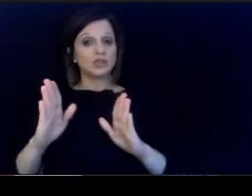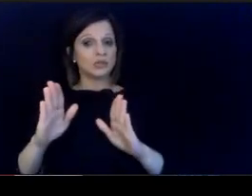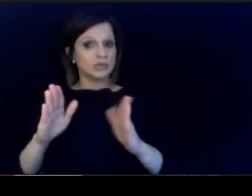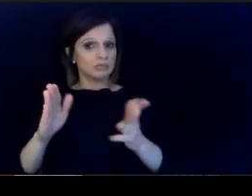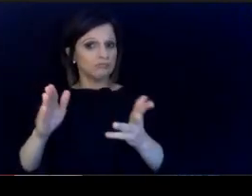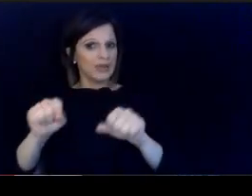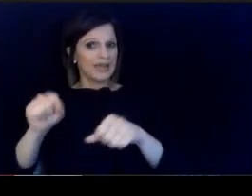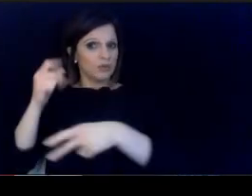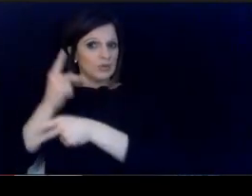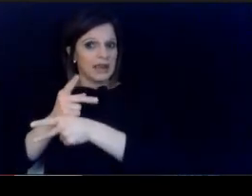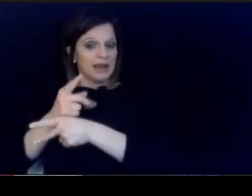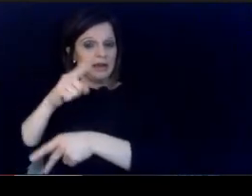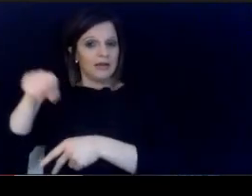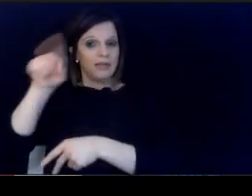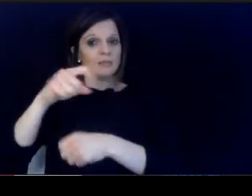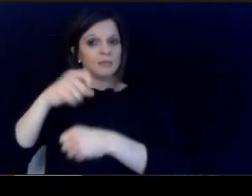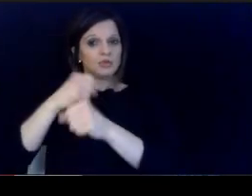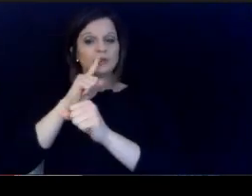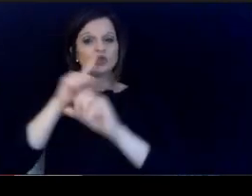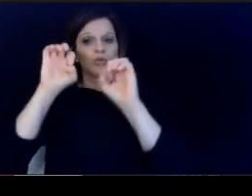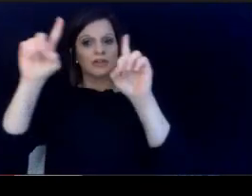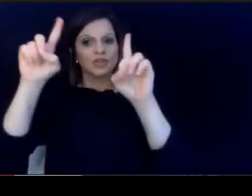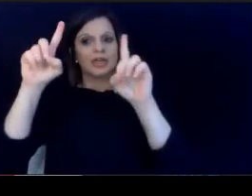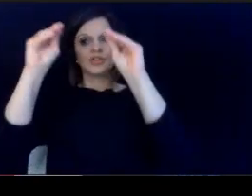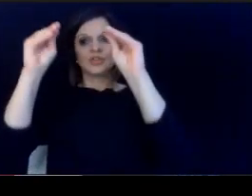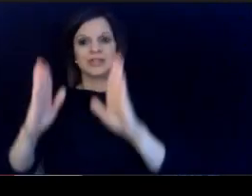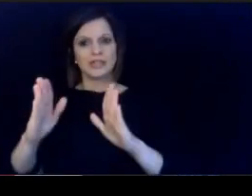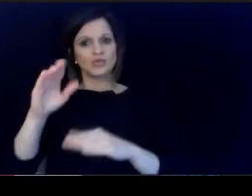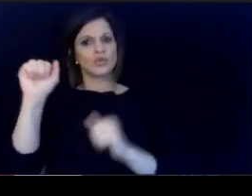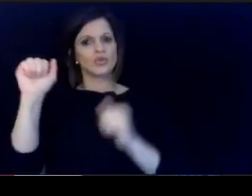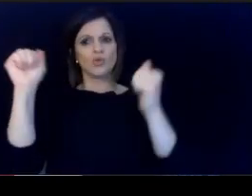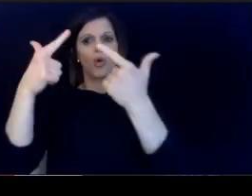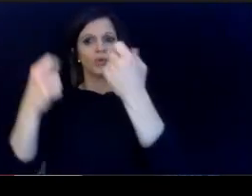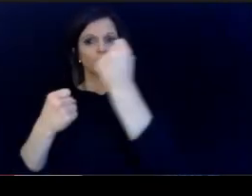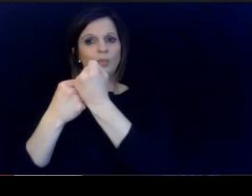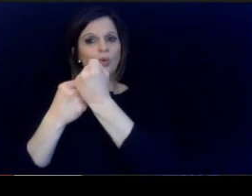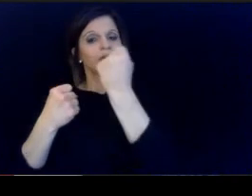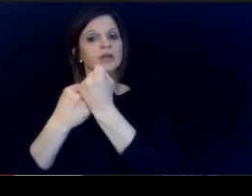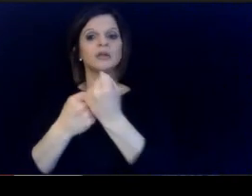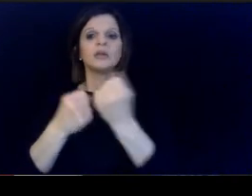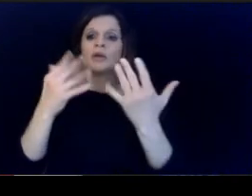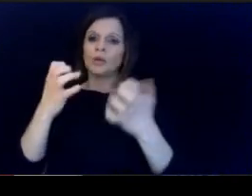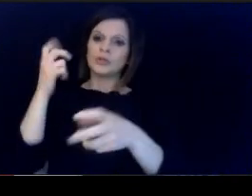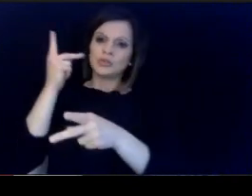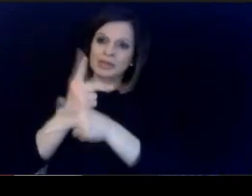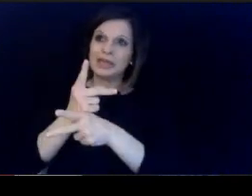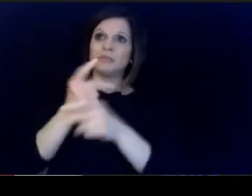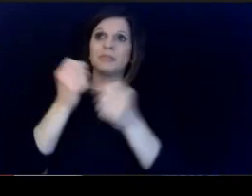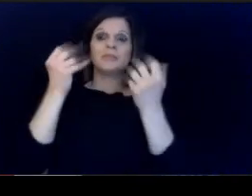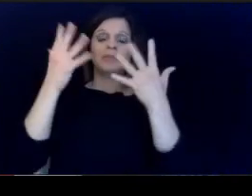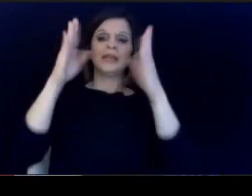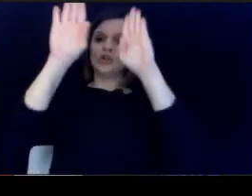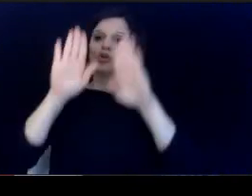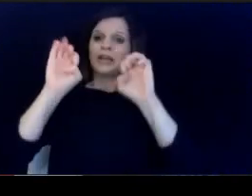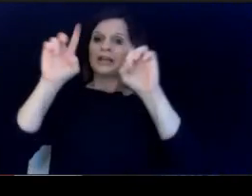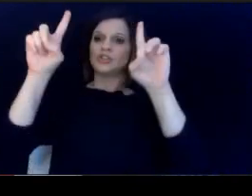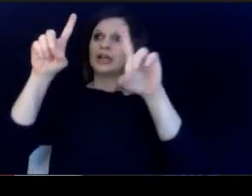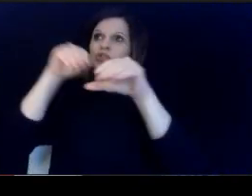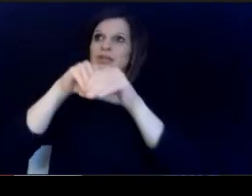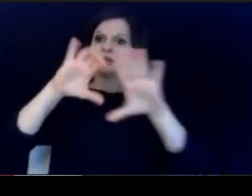profession is supported and. so that we can continue to keep as many of our great educators. in the classroom with our kids as possible.